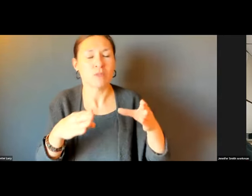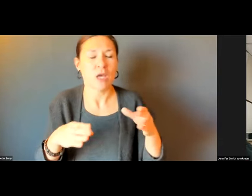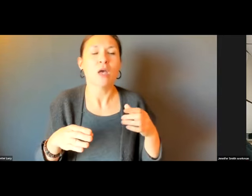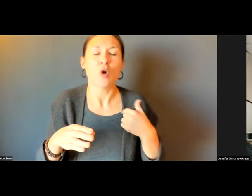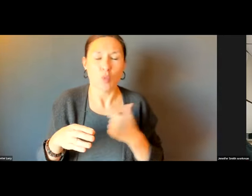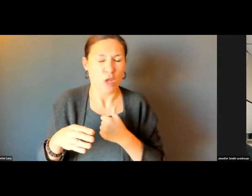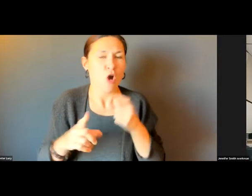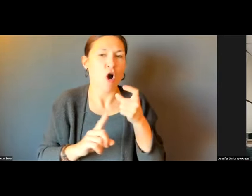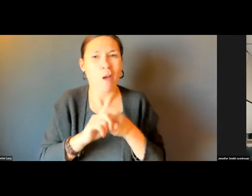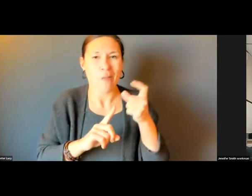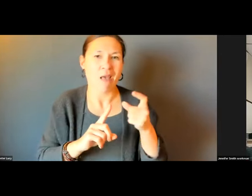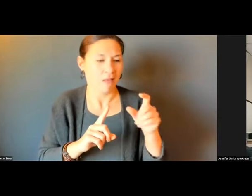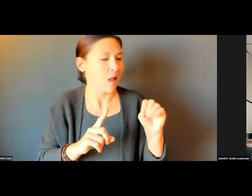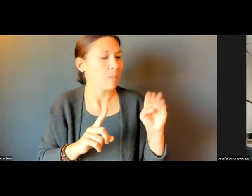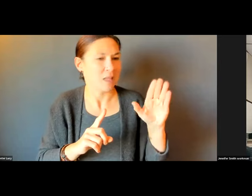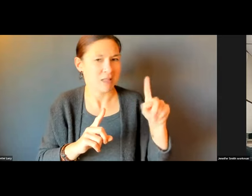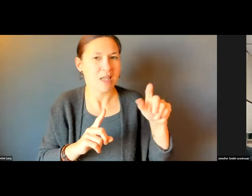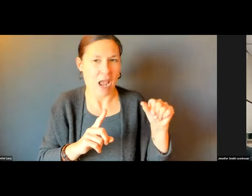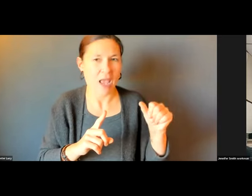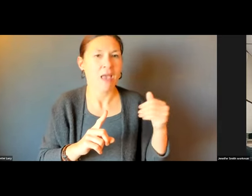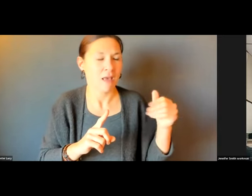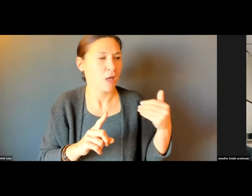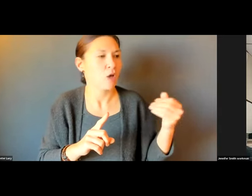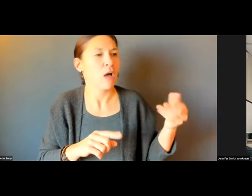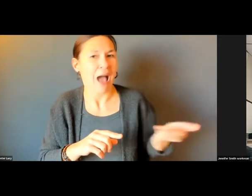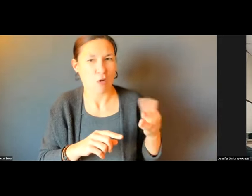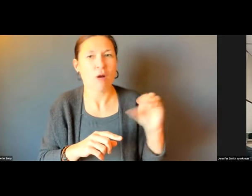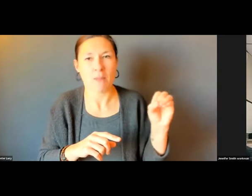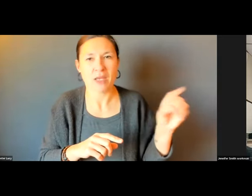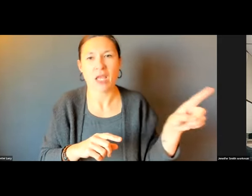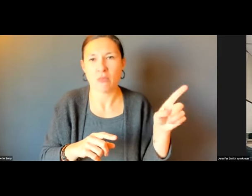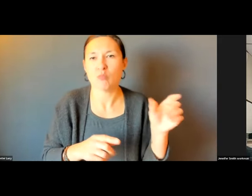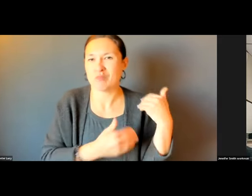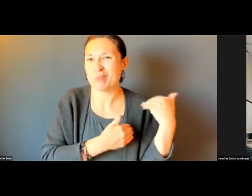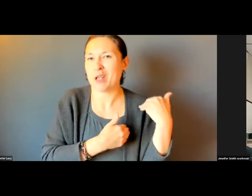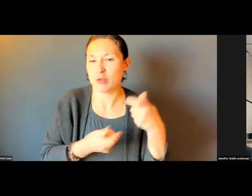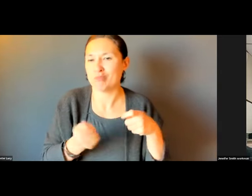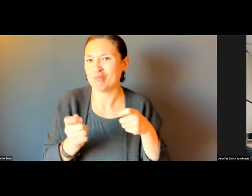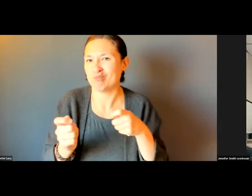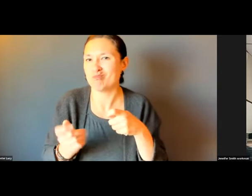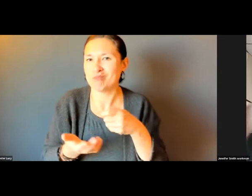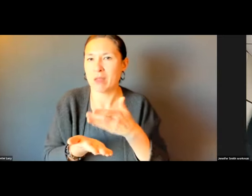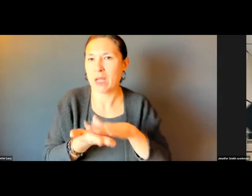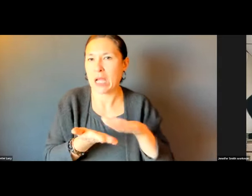THE MBTA HAS A CONTRACT TO HAVE THE SNOW REMOVED.